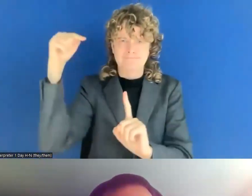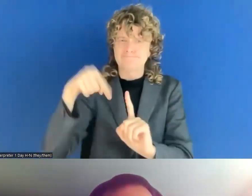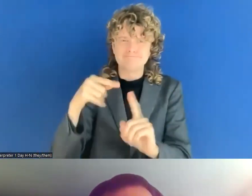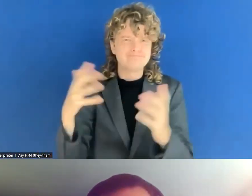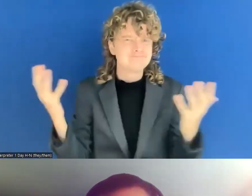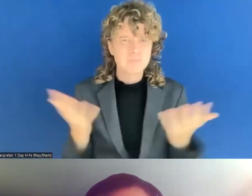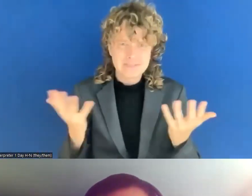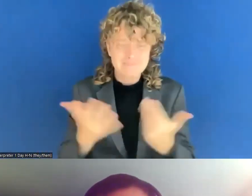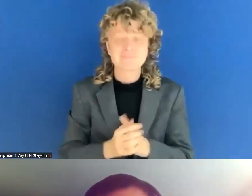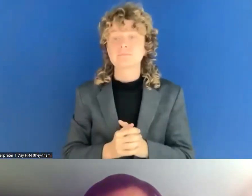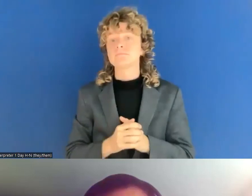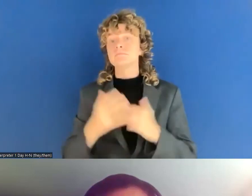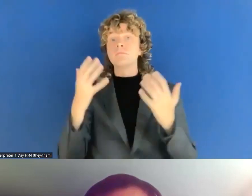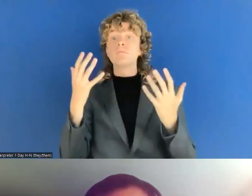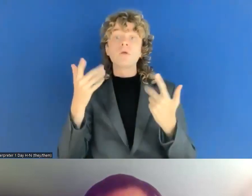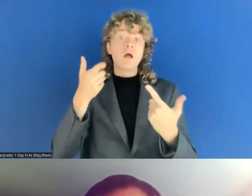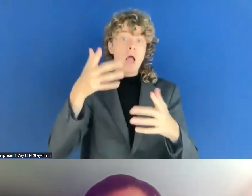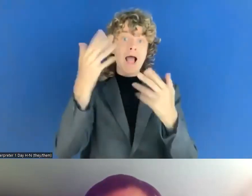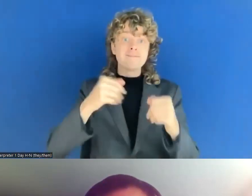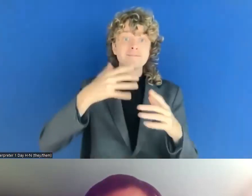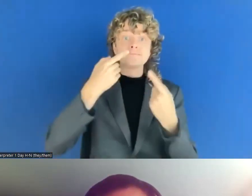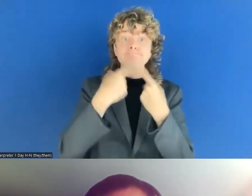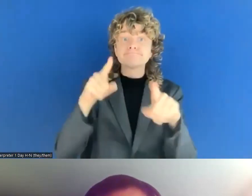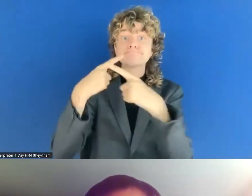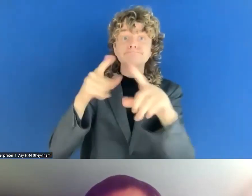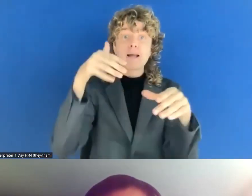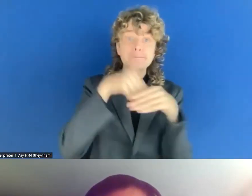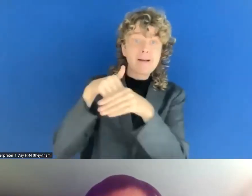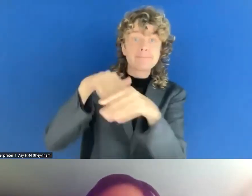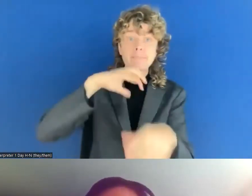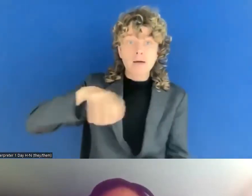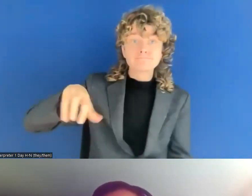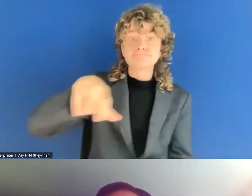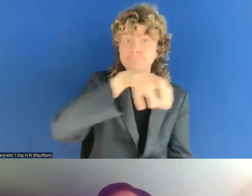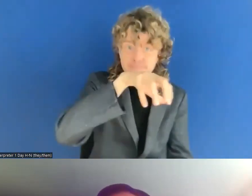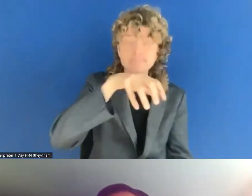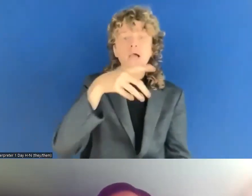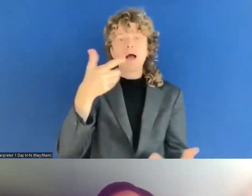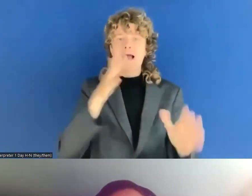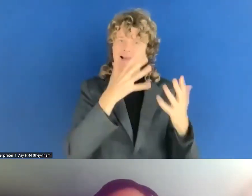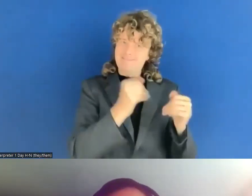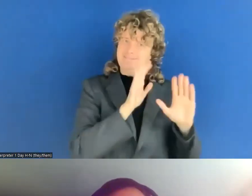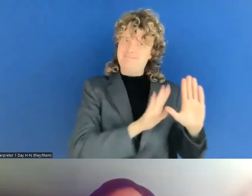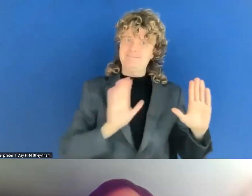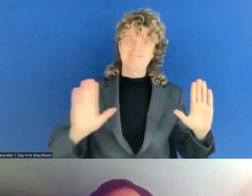but I would say that in many cases, the we obviously follow the nothing about us without